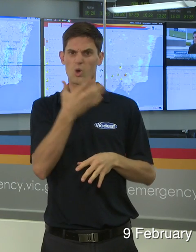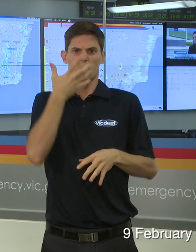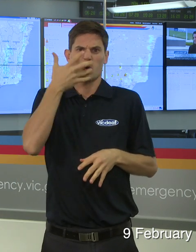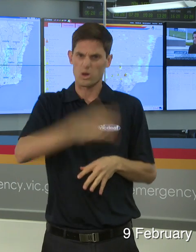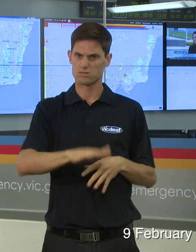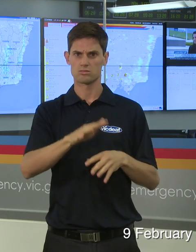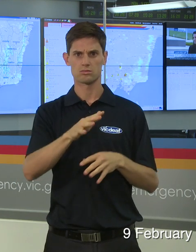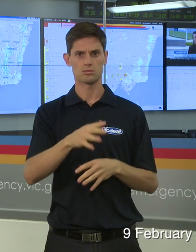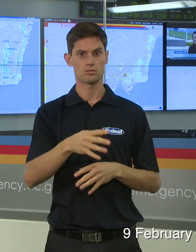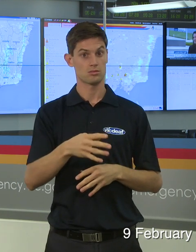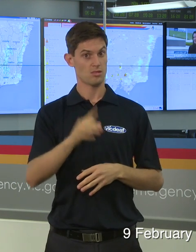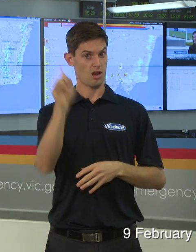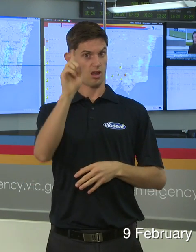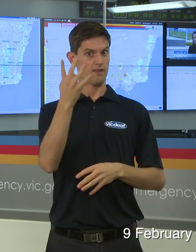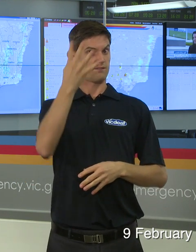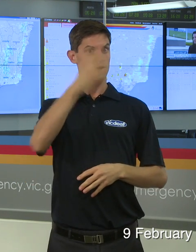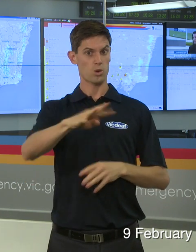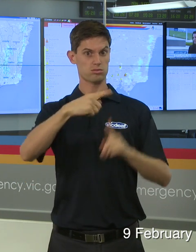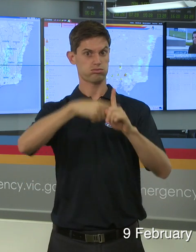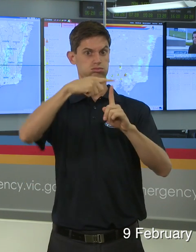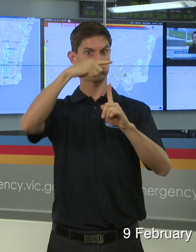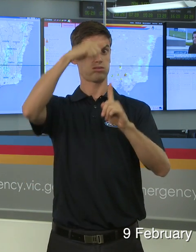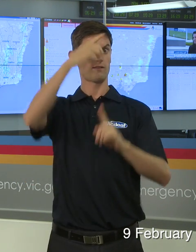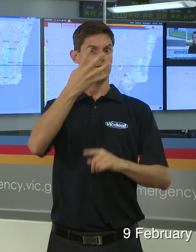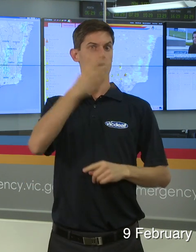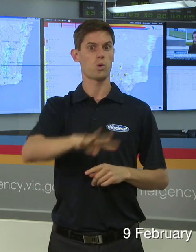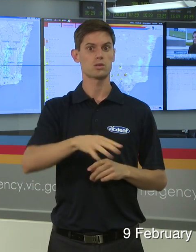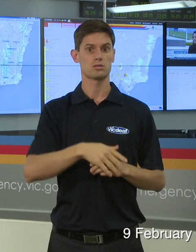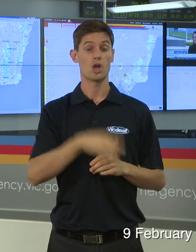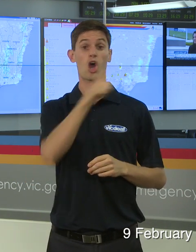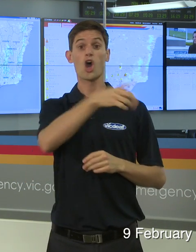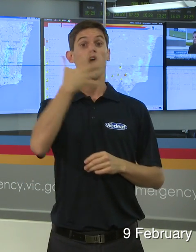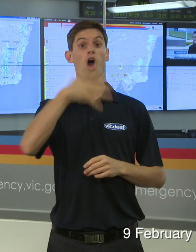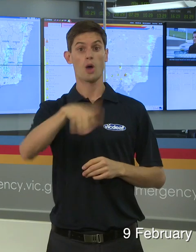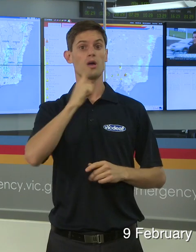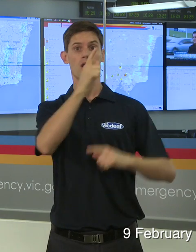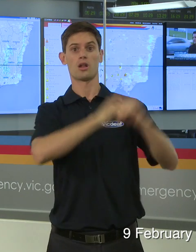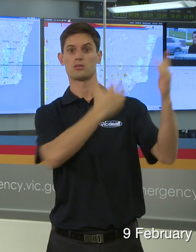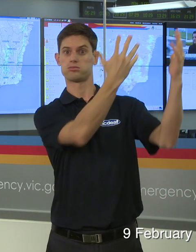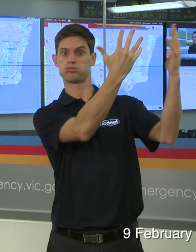high forties will be reached in central Australia and that hot air will move into South Australia and Victoria